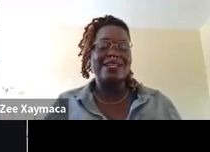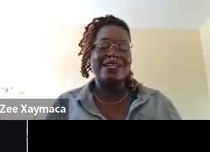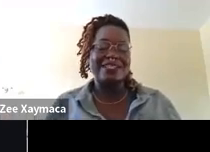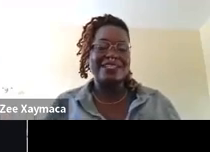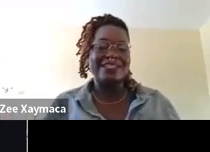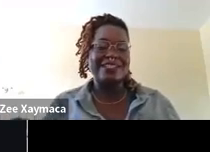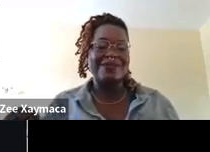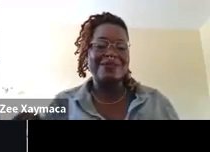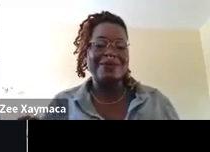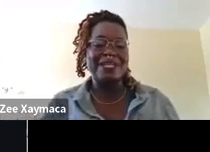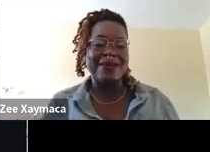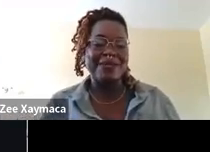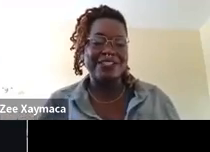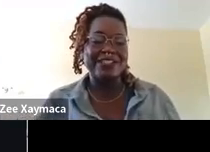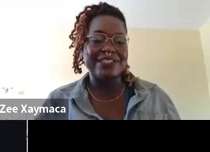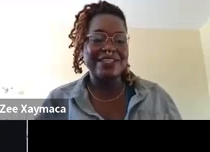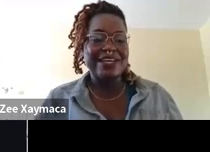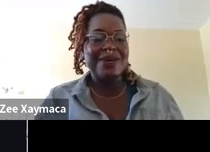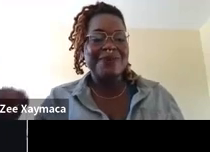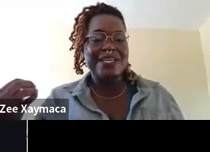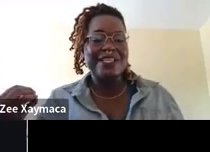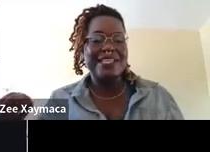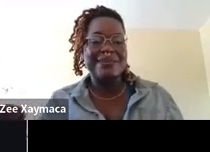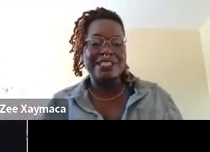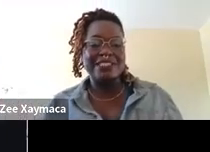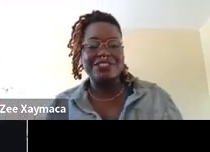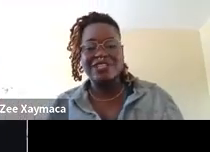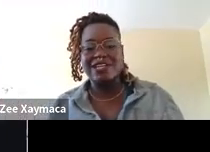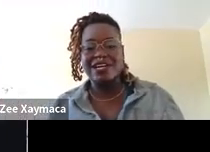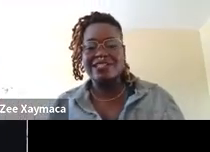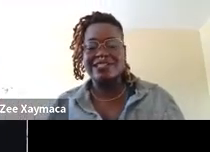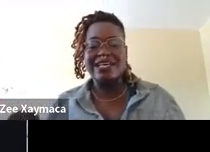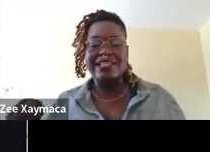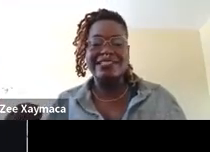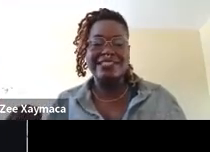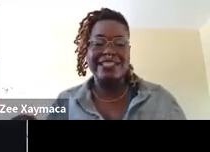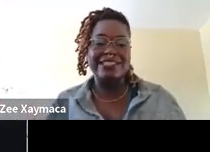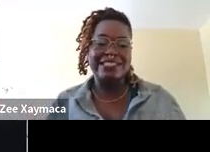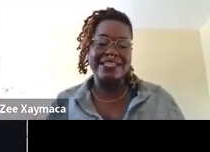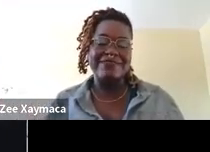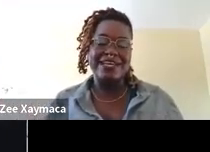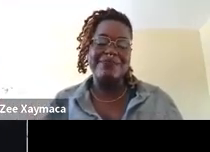I am a dark-skinned black person with bleached dreadlocks, head sides shaved.